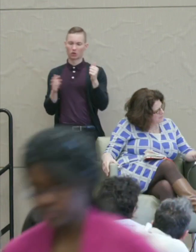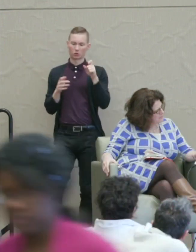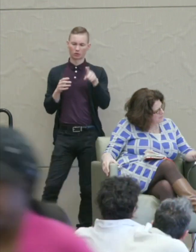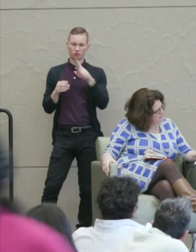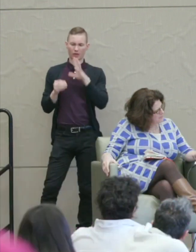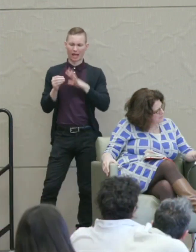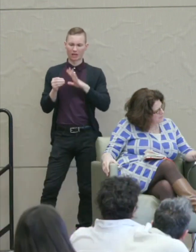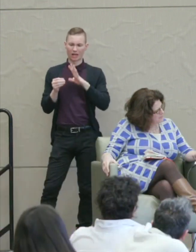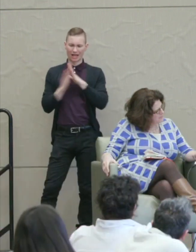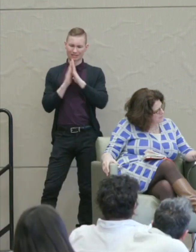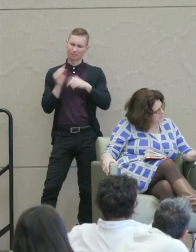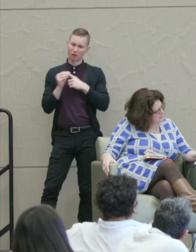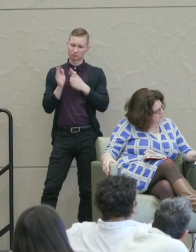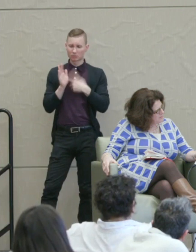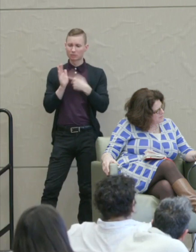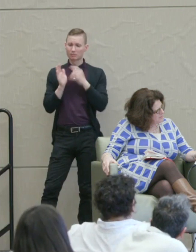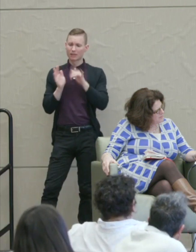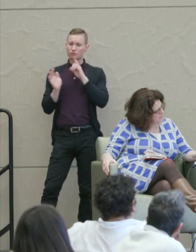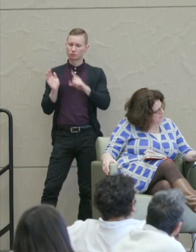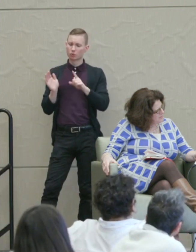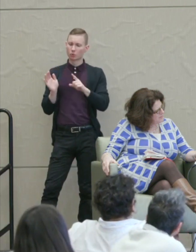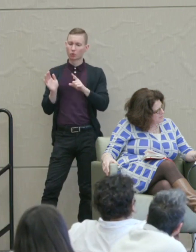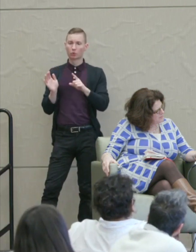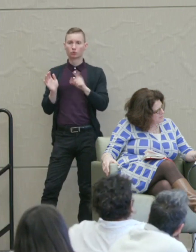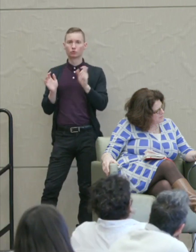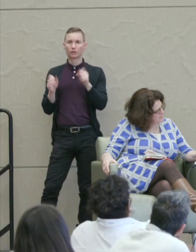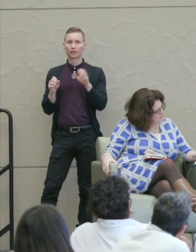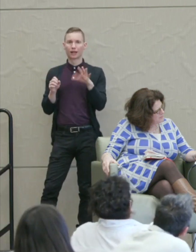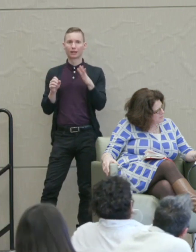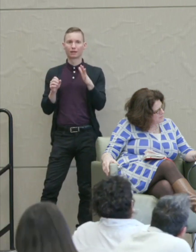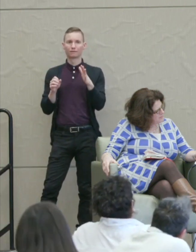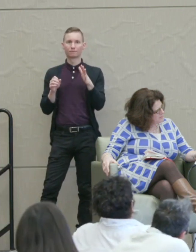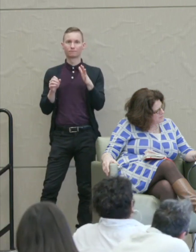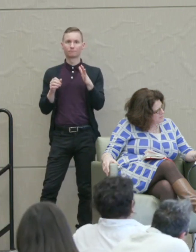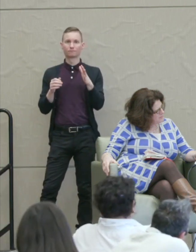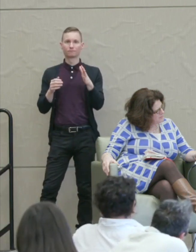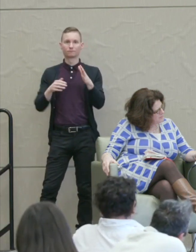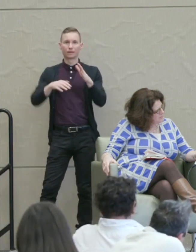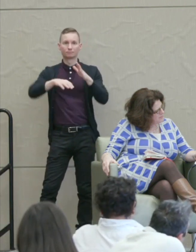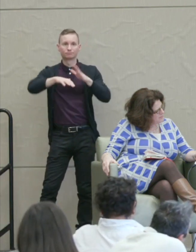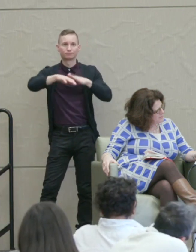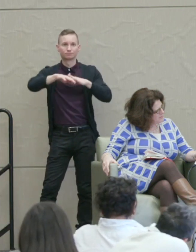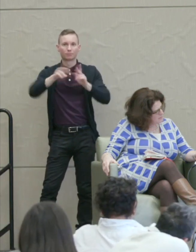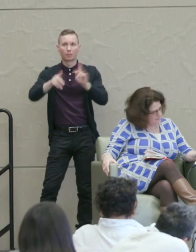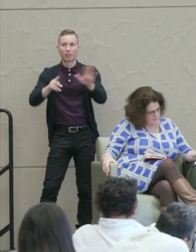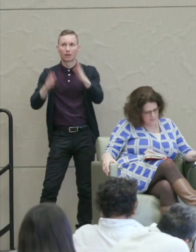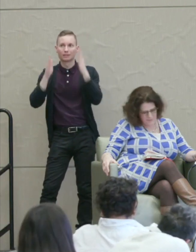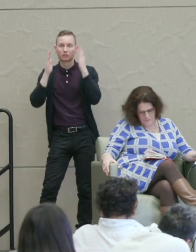be true that you kind of get people's attention. They're afraid of an angry response.